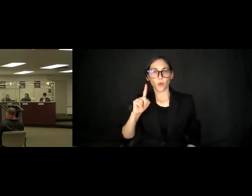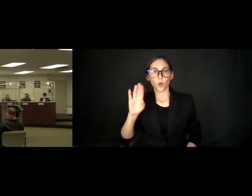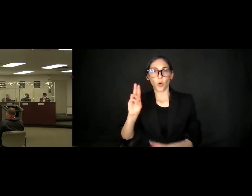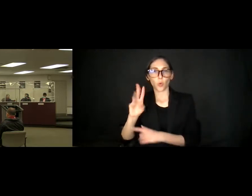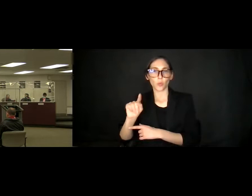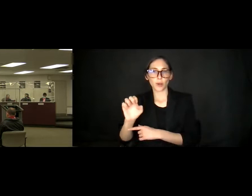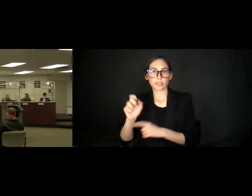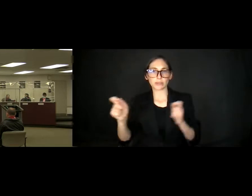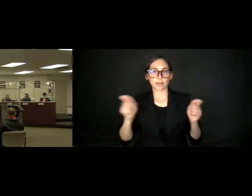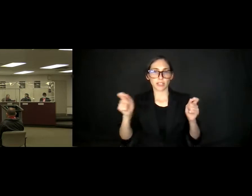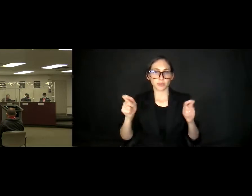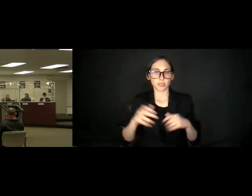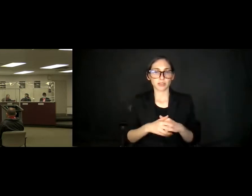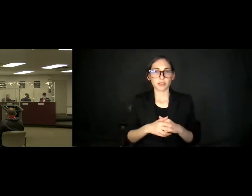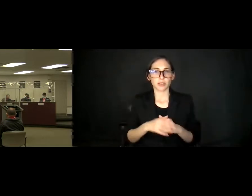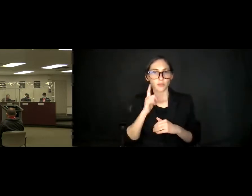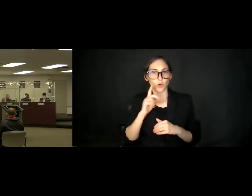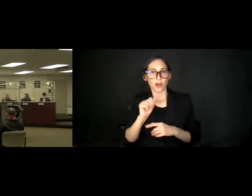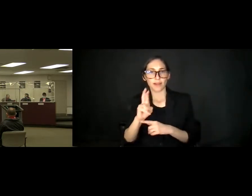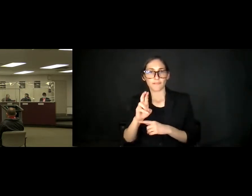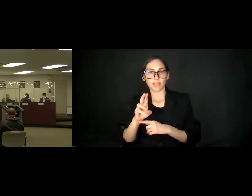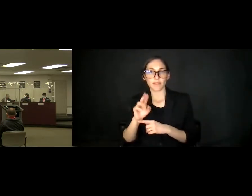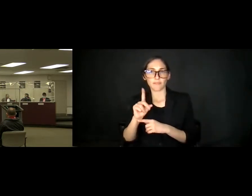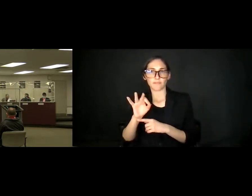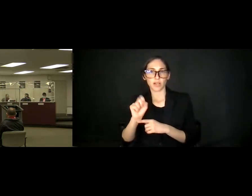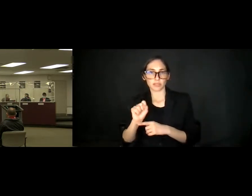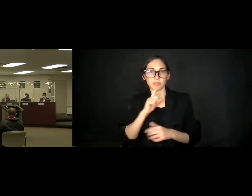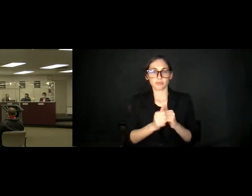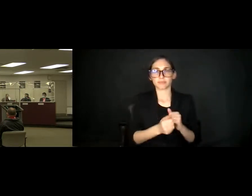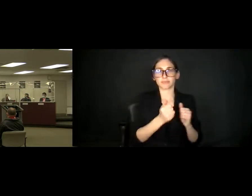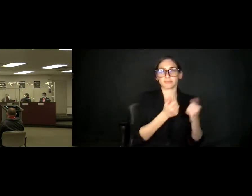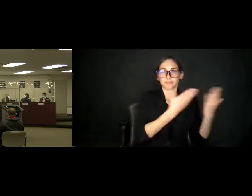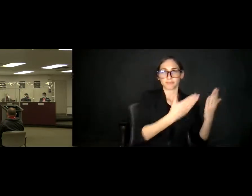May I hear a motion? So move. Second. Discussion?